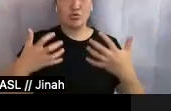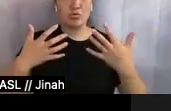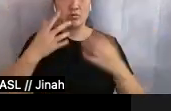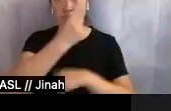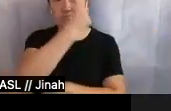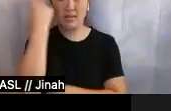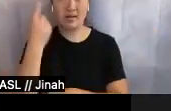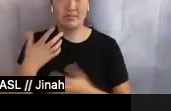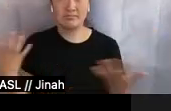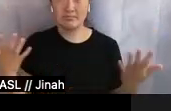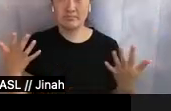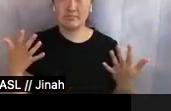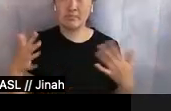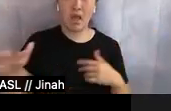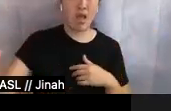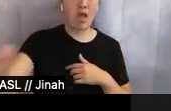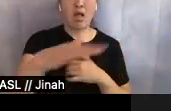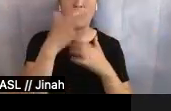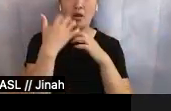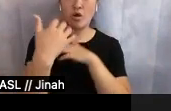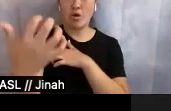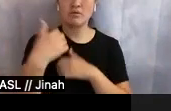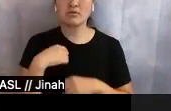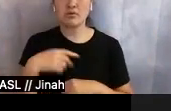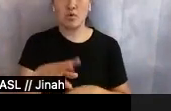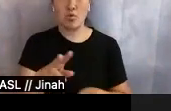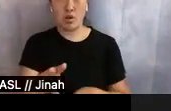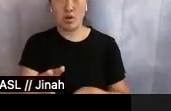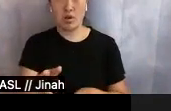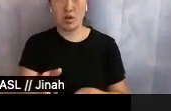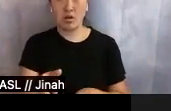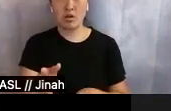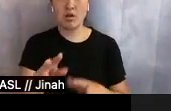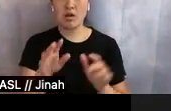everyone in the audience is watching your every move, so there's no way to blink or turn away.